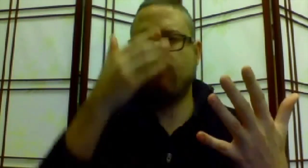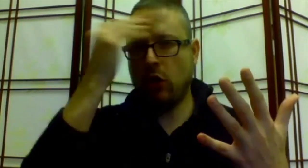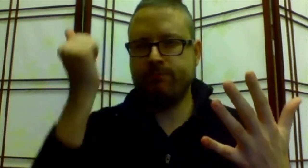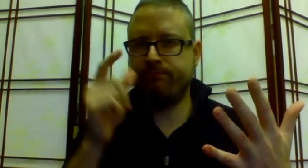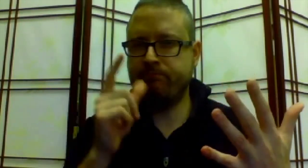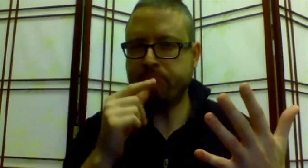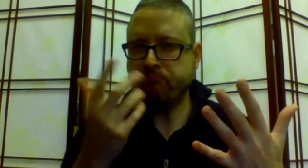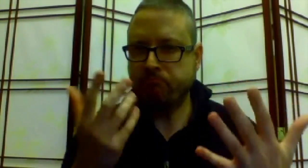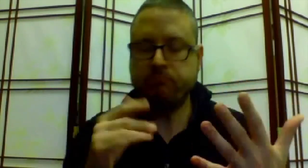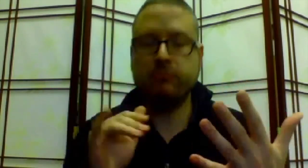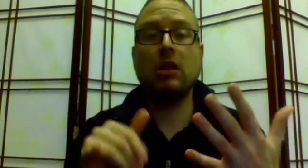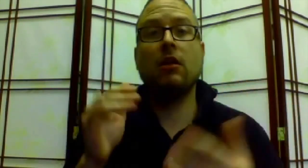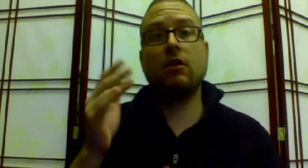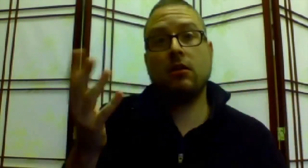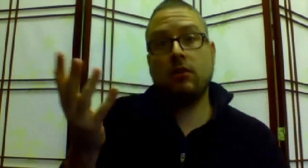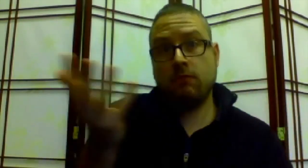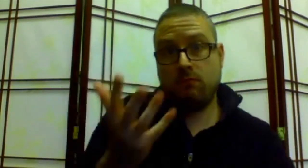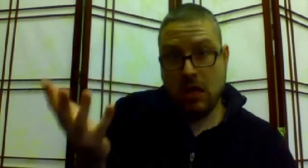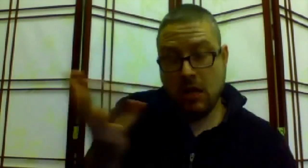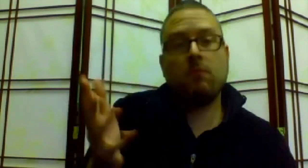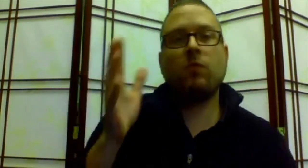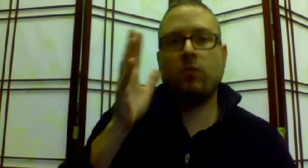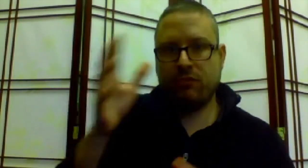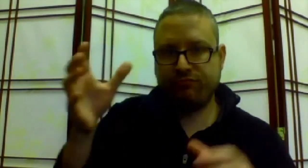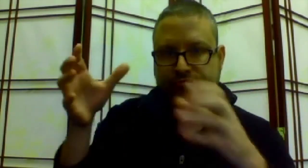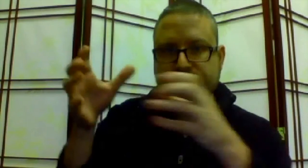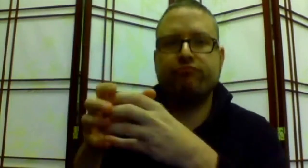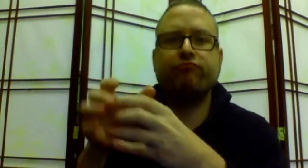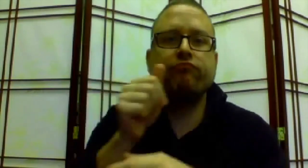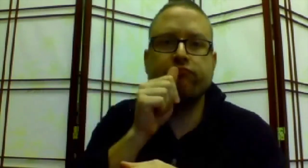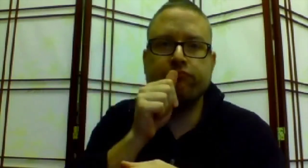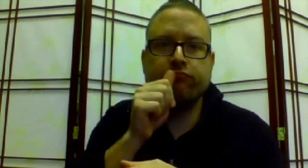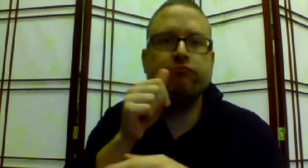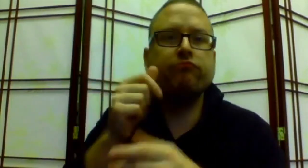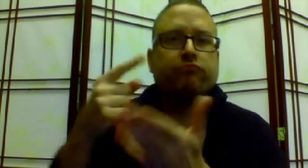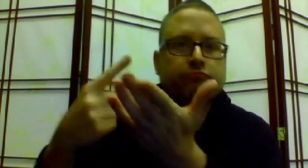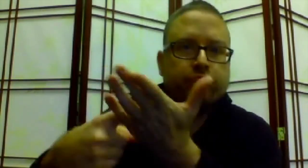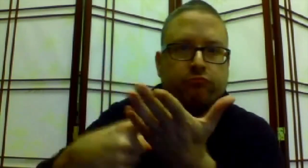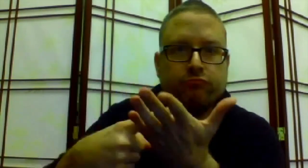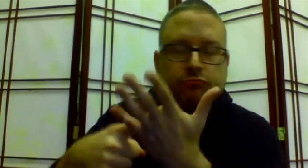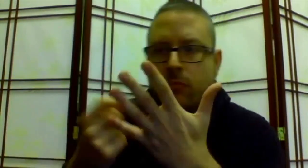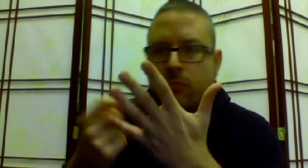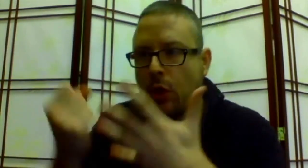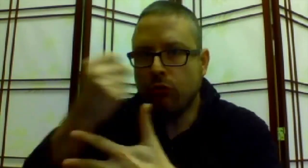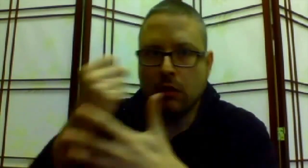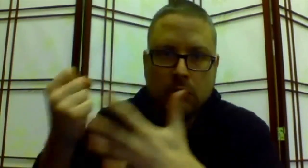I've forgotten who the fifth person is. The five of them will come together in a private discussion